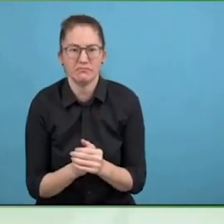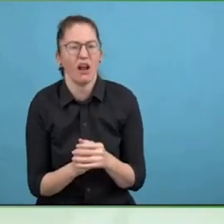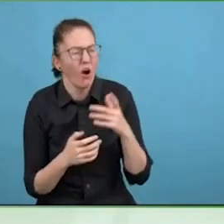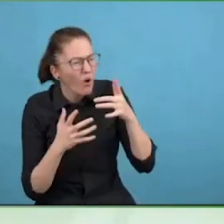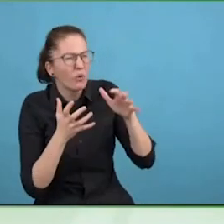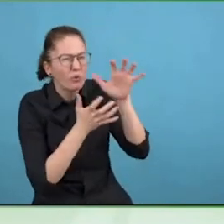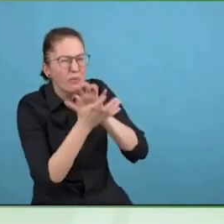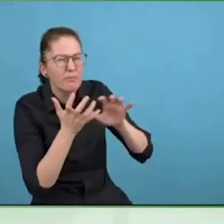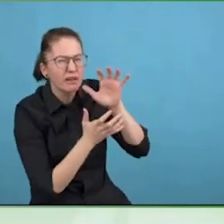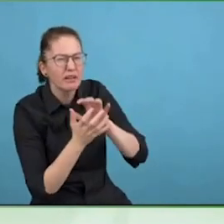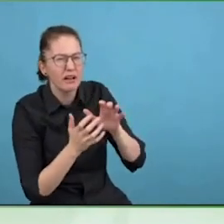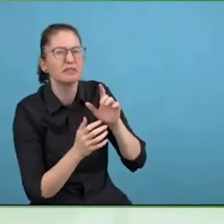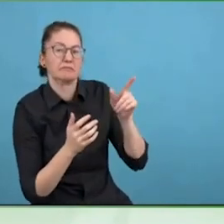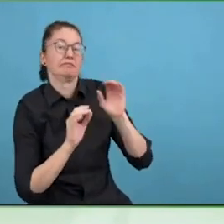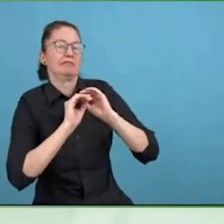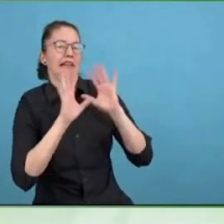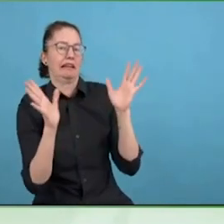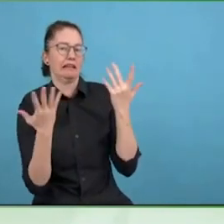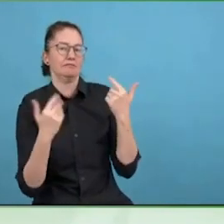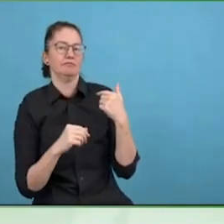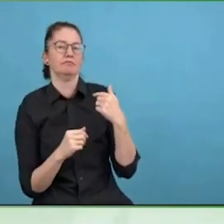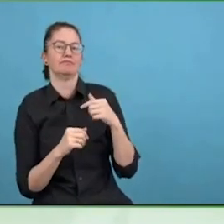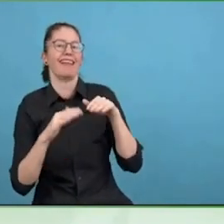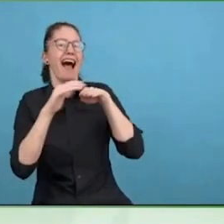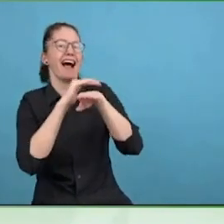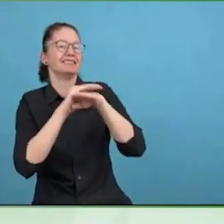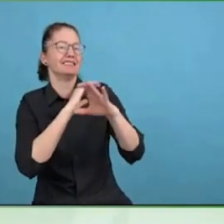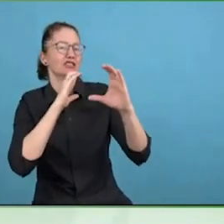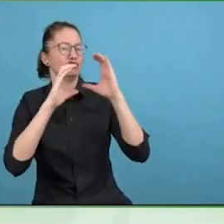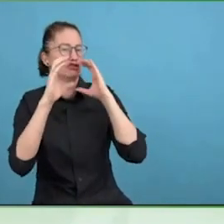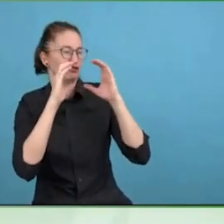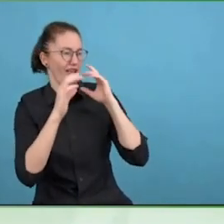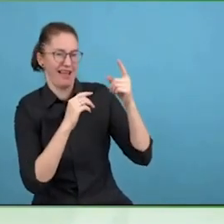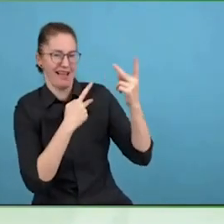single points of contact across the business, we have an accessibility